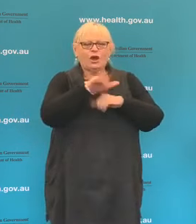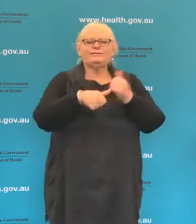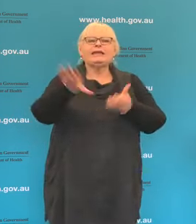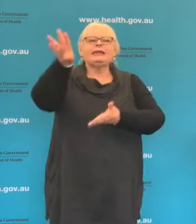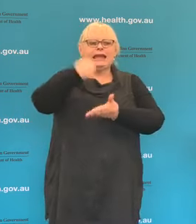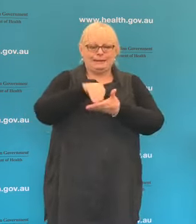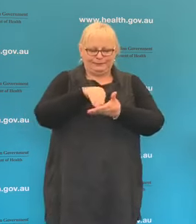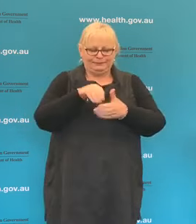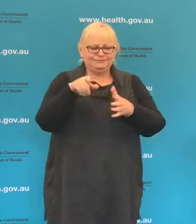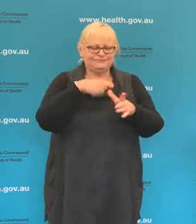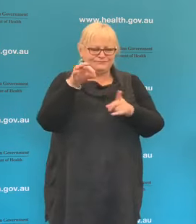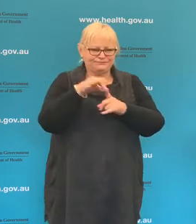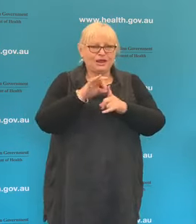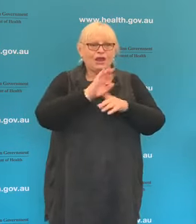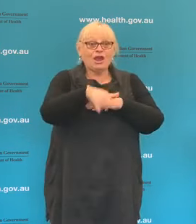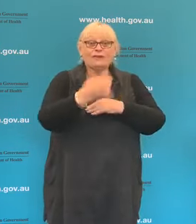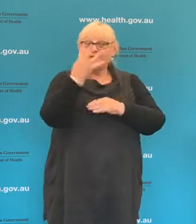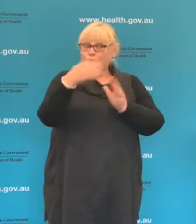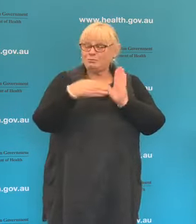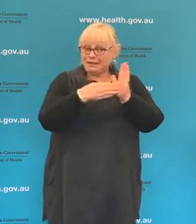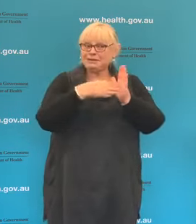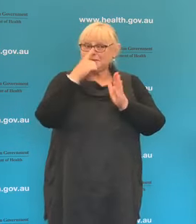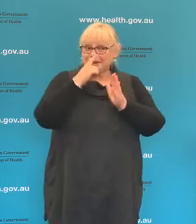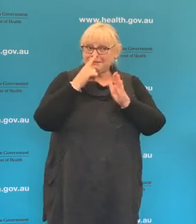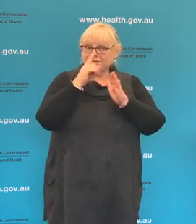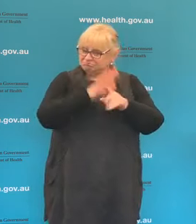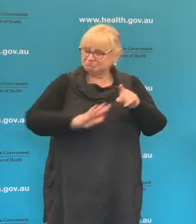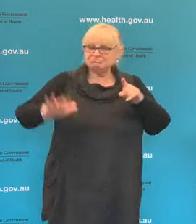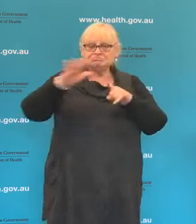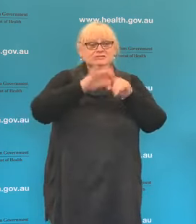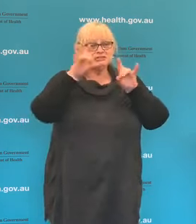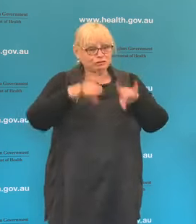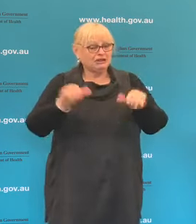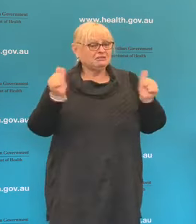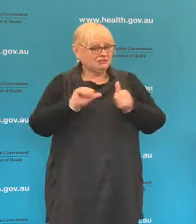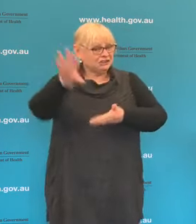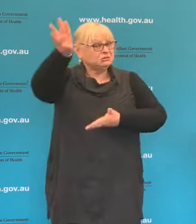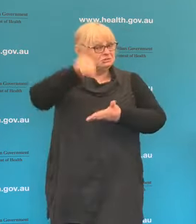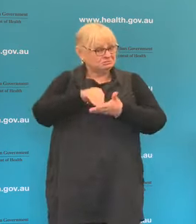date over four million people across Australia have downloaded the app onto